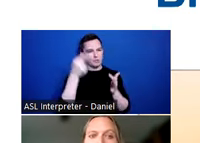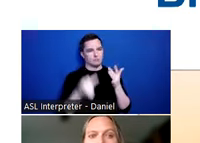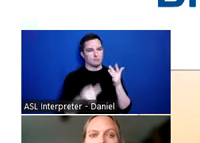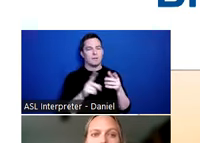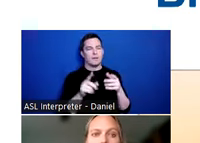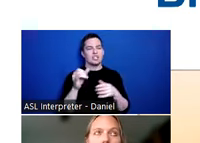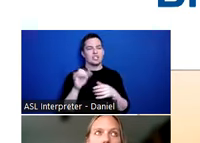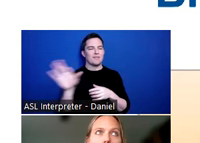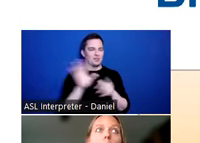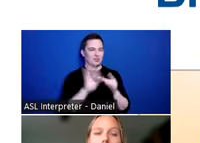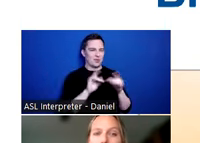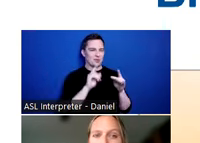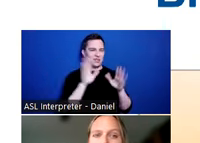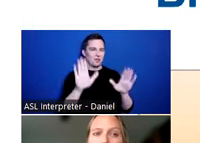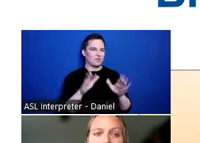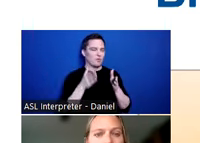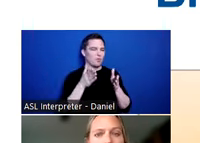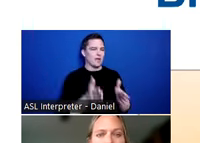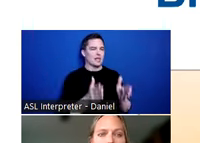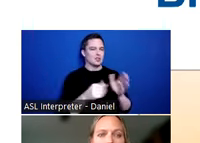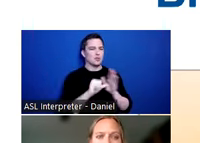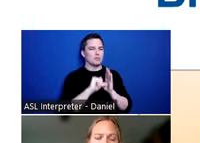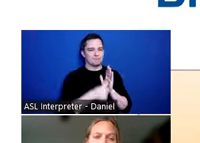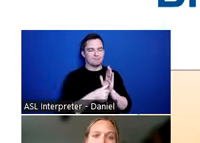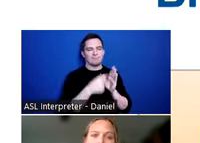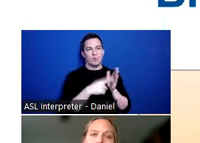was a great way to highlight what that can look like for a potential person.